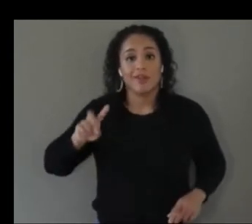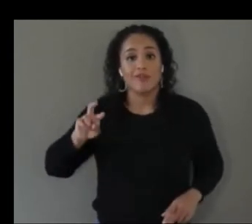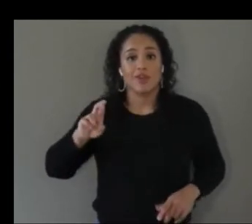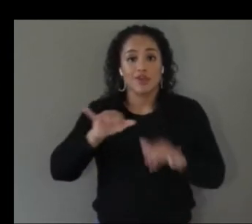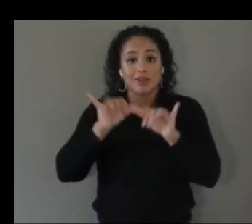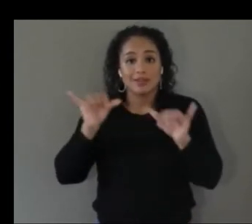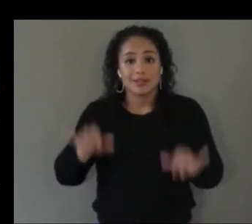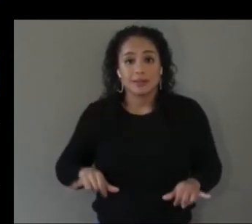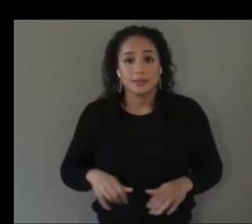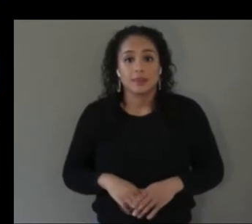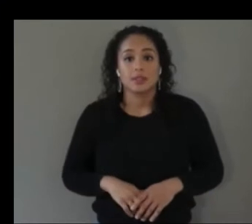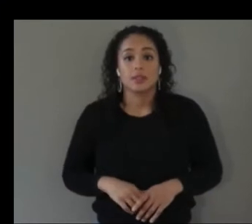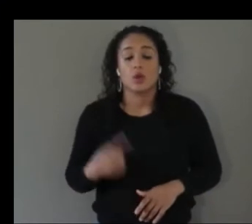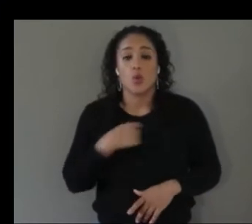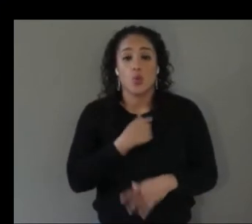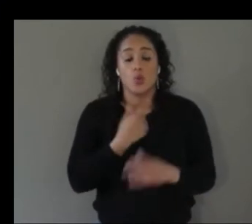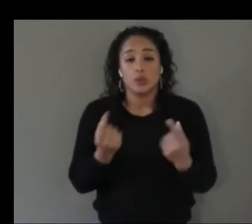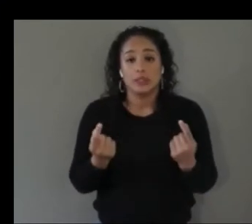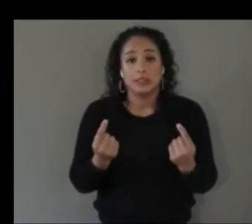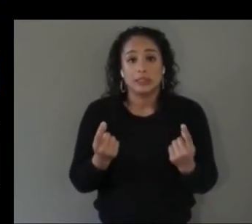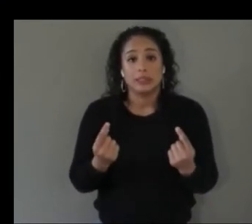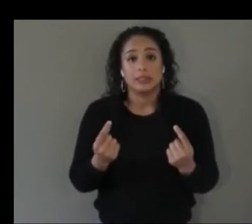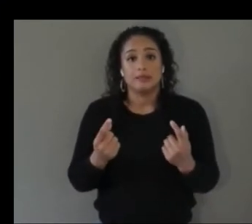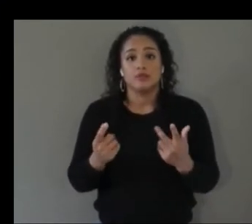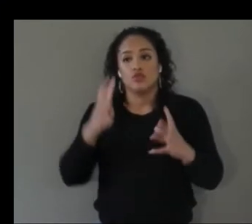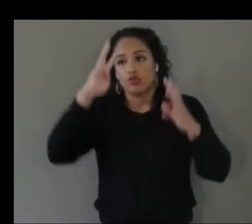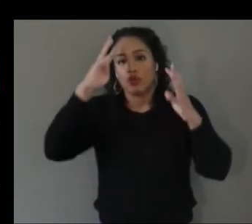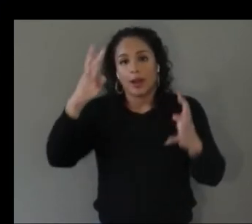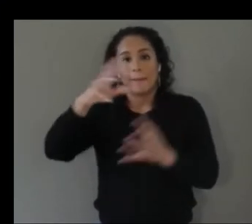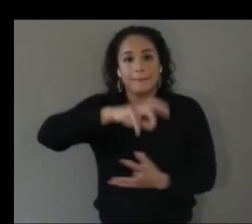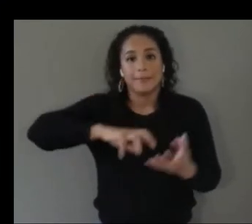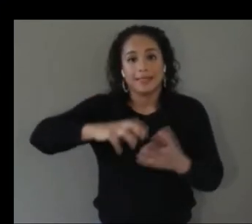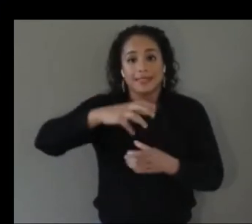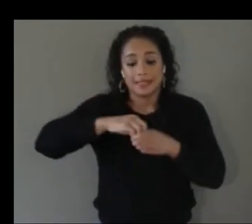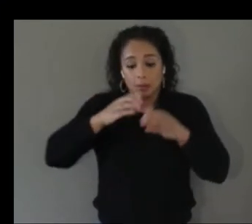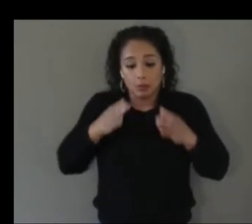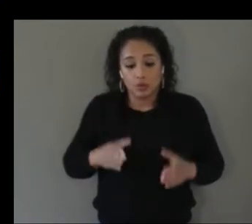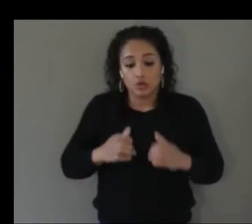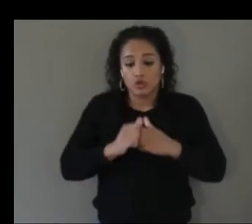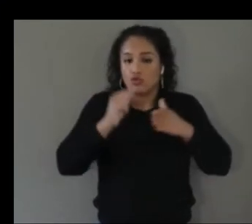mixed you know in-person remote study where we actually had people try out different types